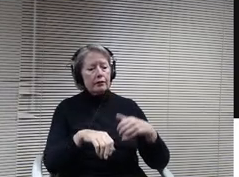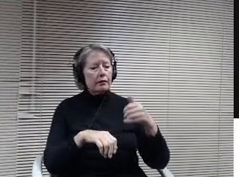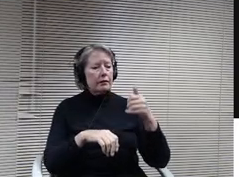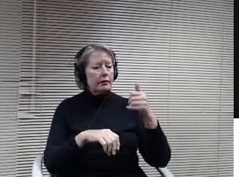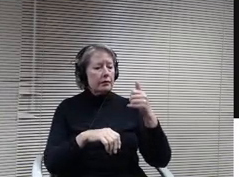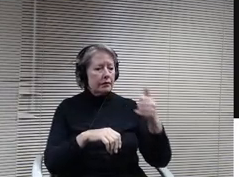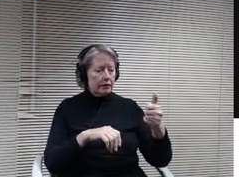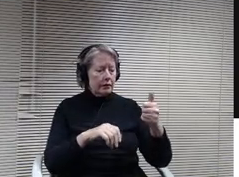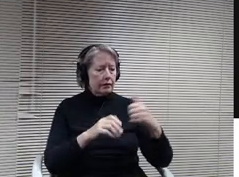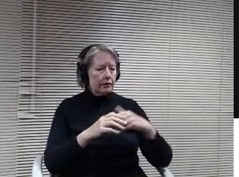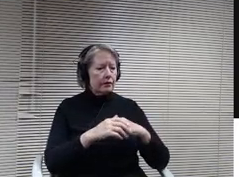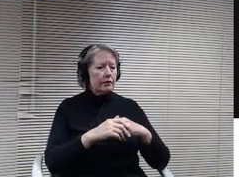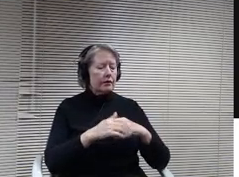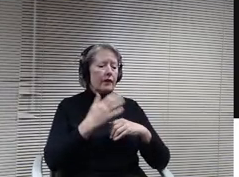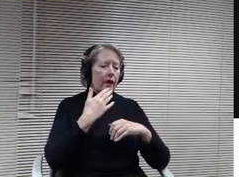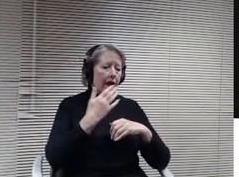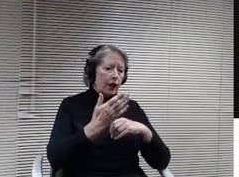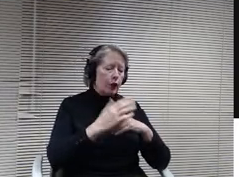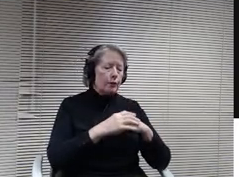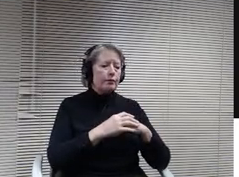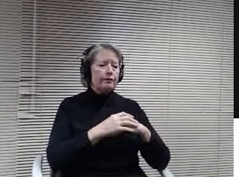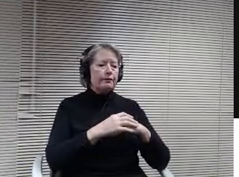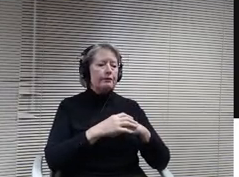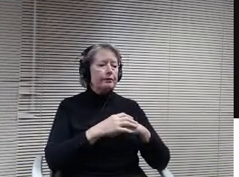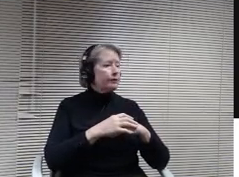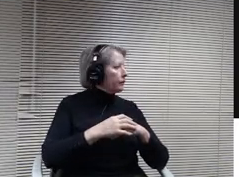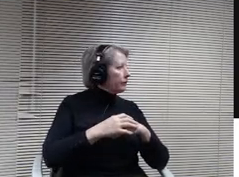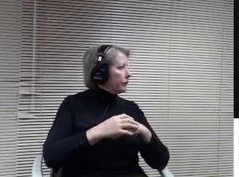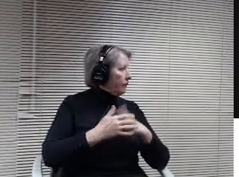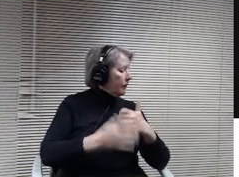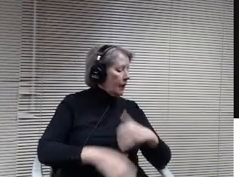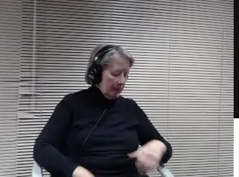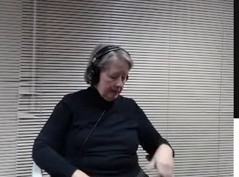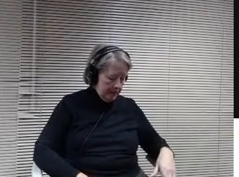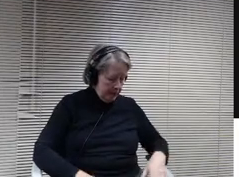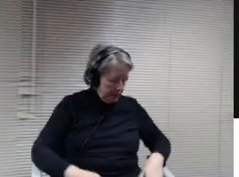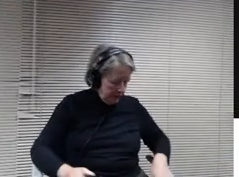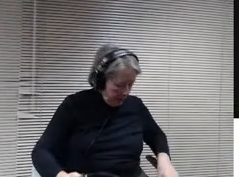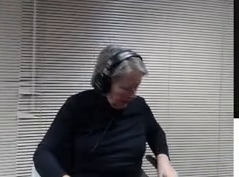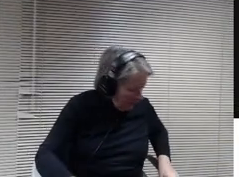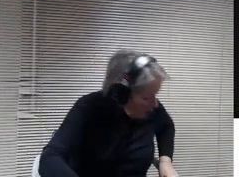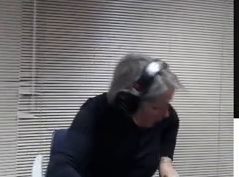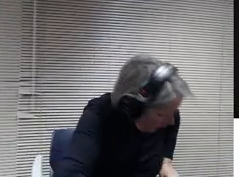OK, with seven eyes we approved the motion to table policy 604